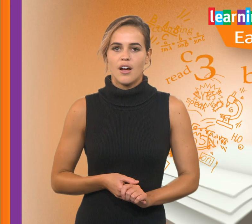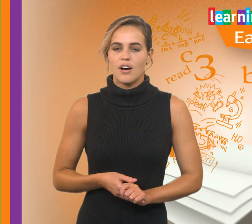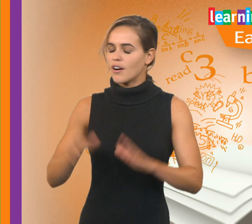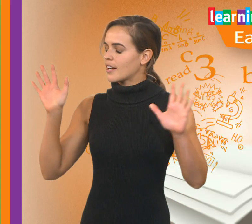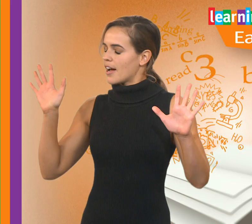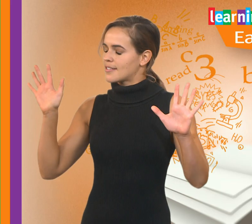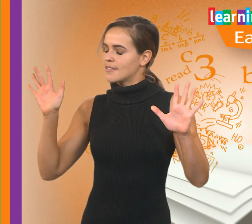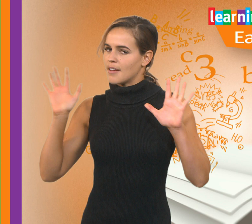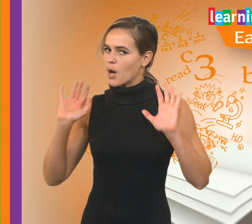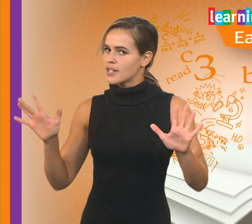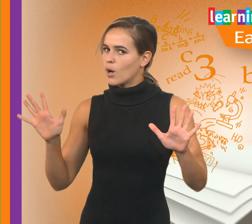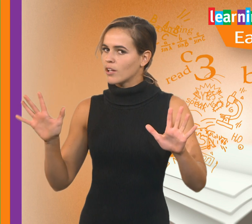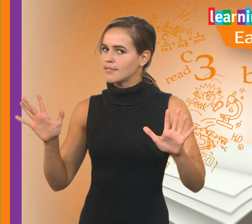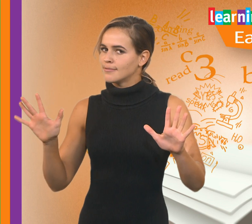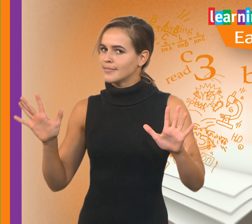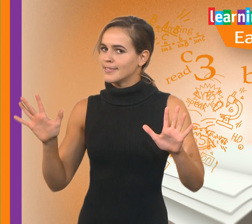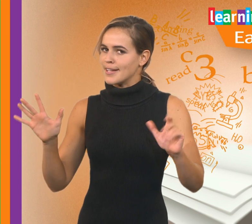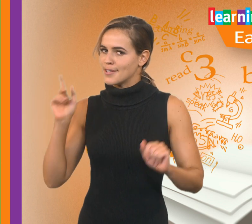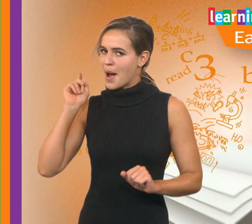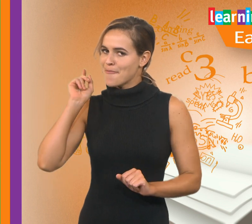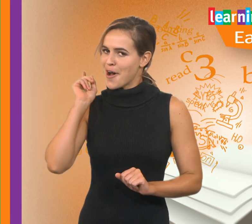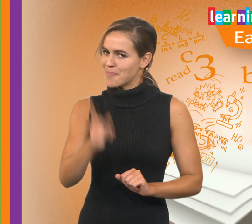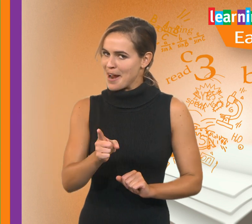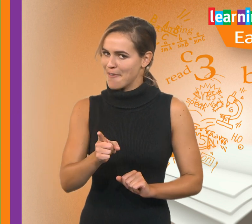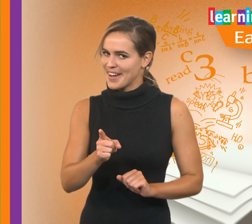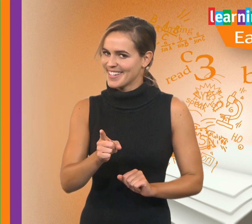All right, guys. I'm going to call it. It’s time for a brain break.